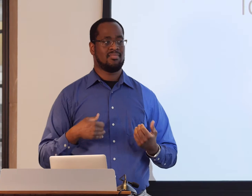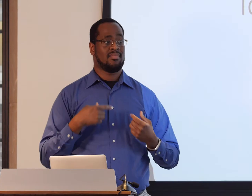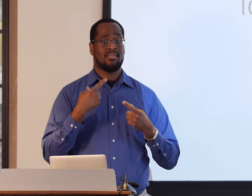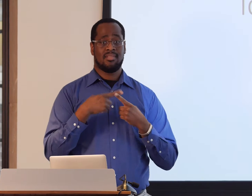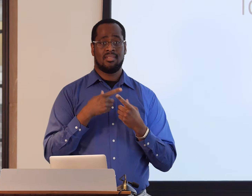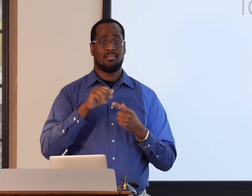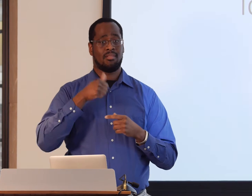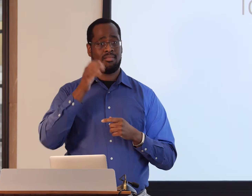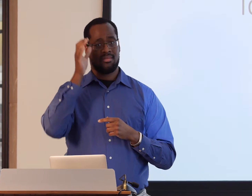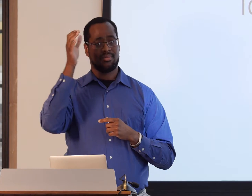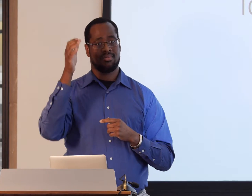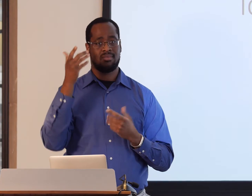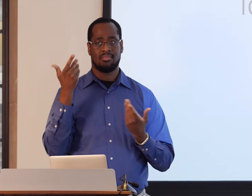and that's Deafhood.